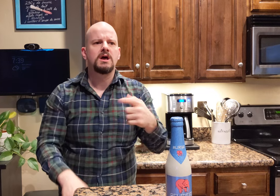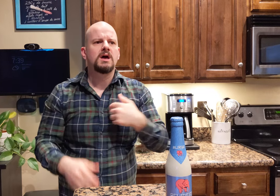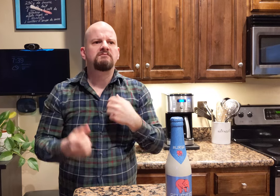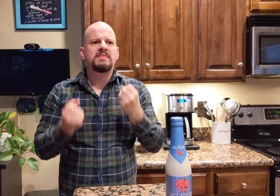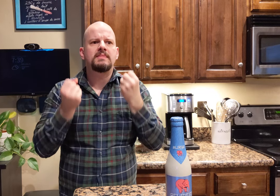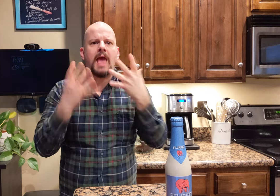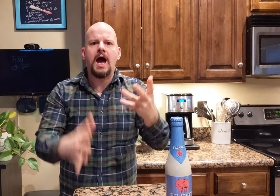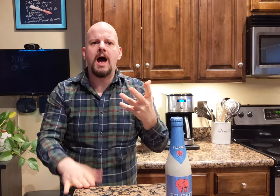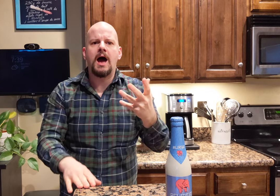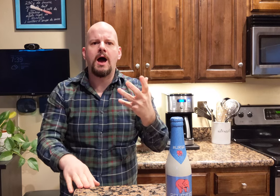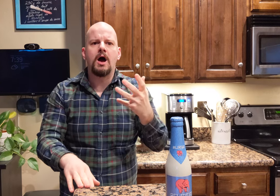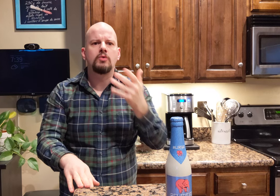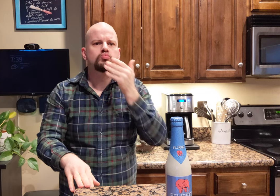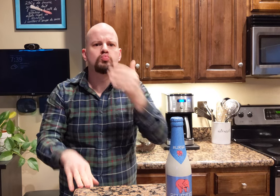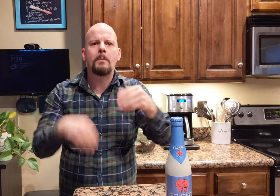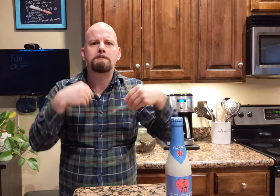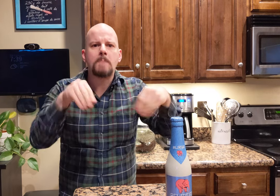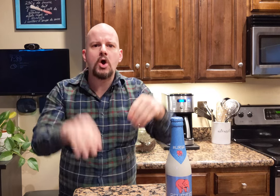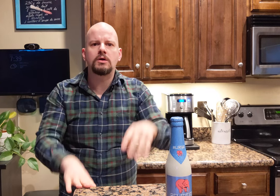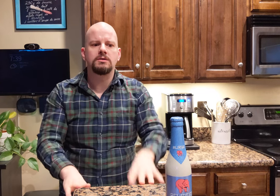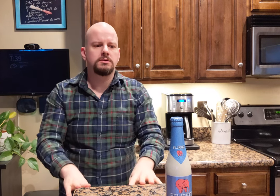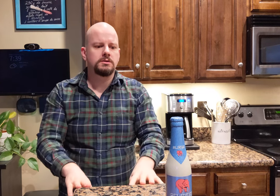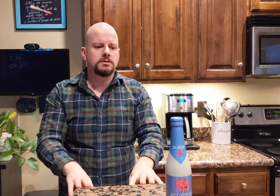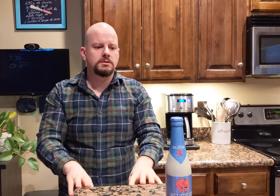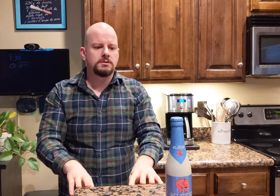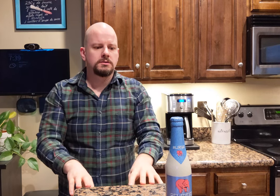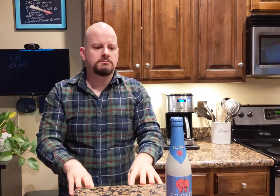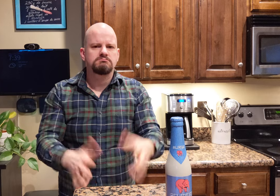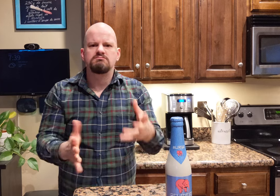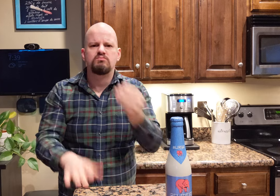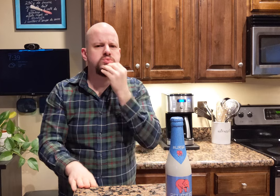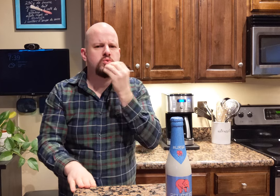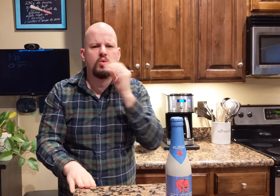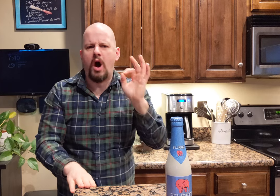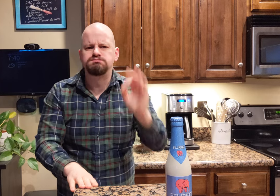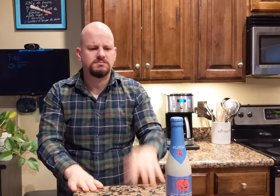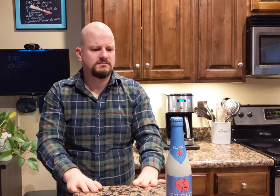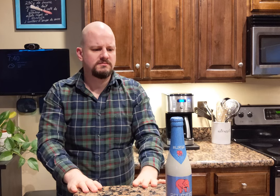It has so many good markets. Their food is excellent.